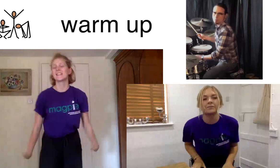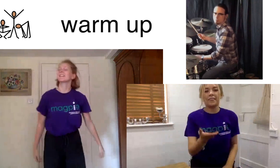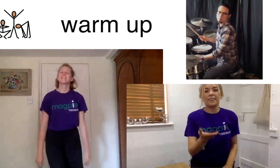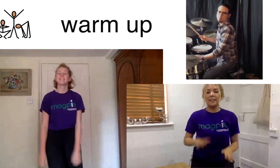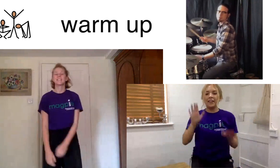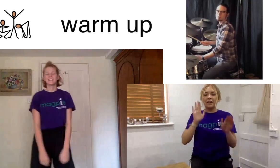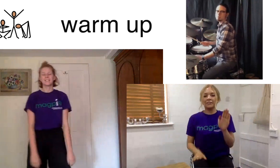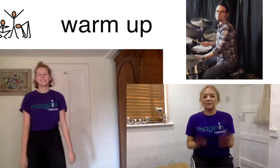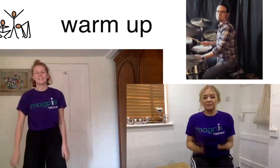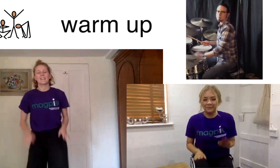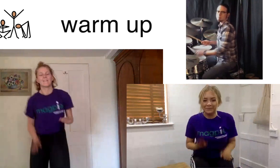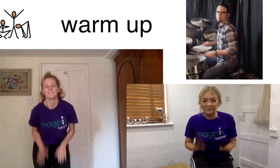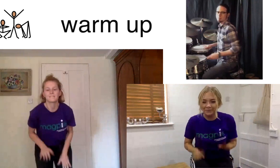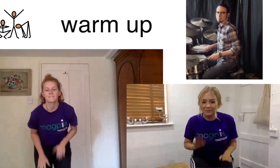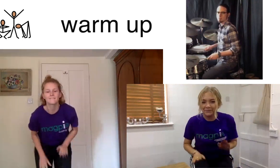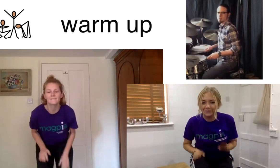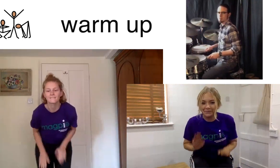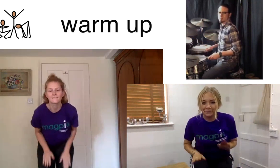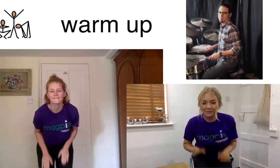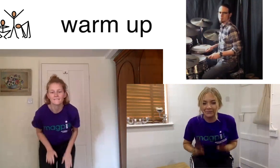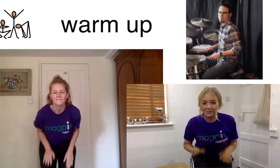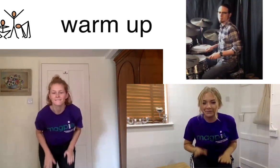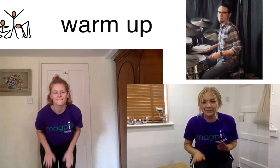thank you